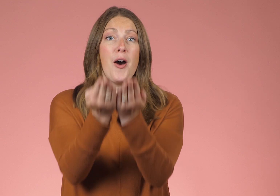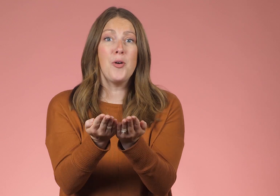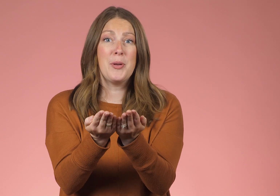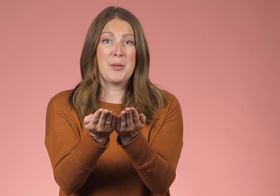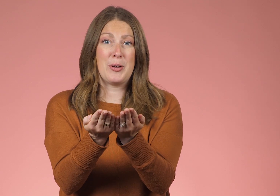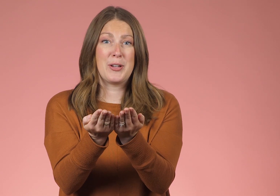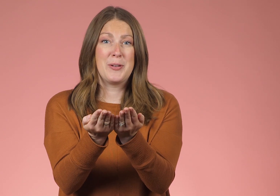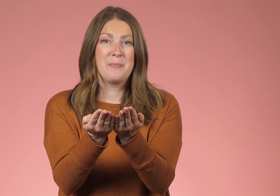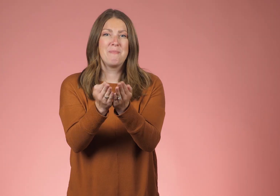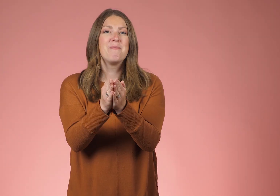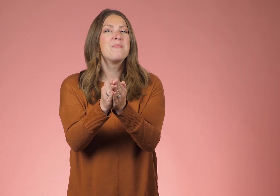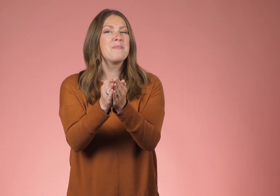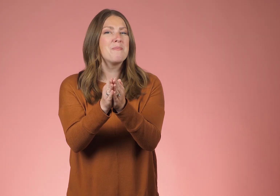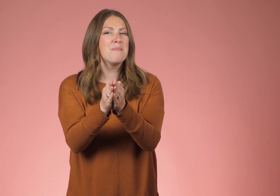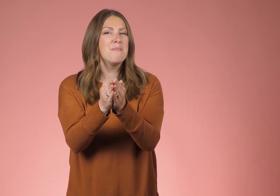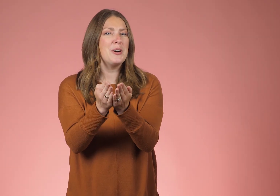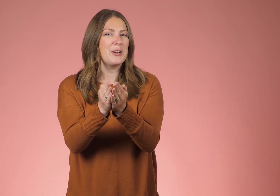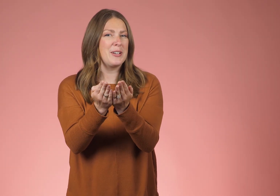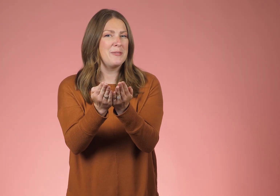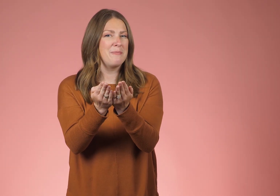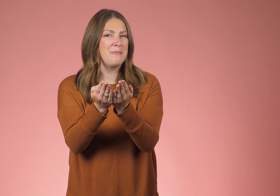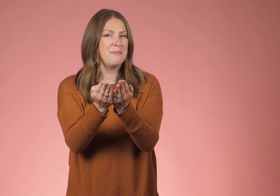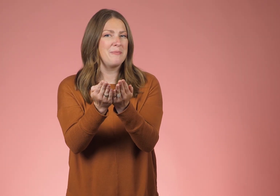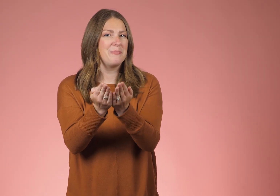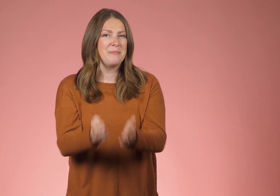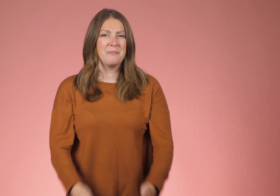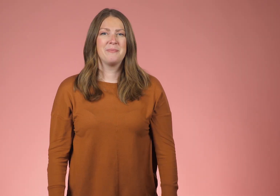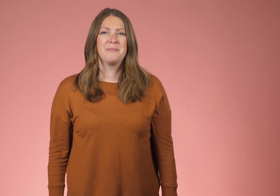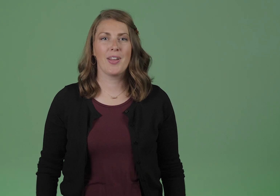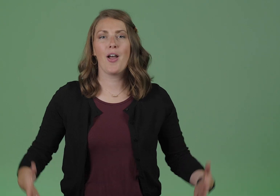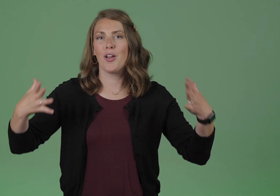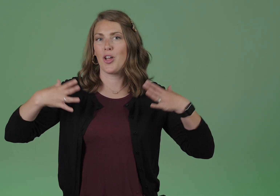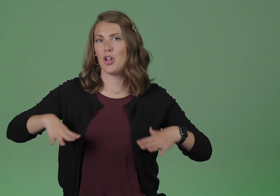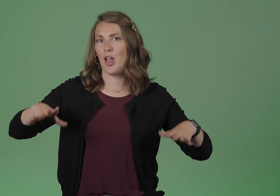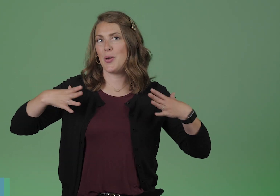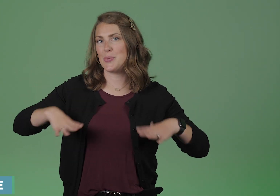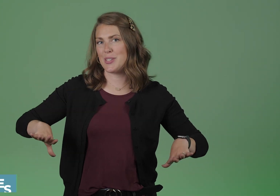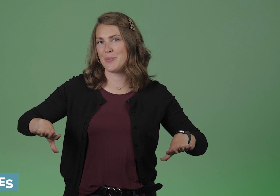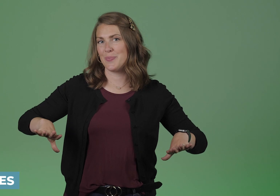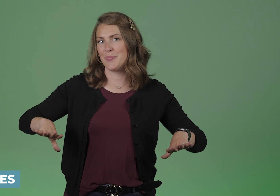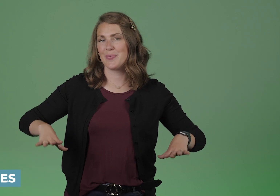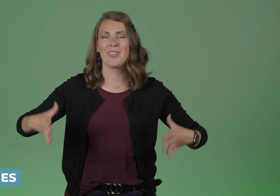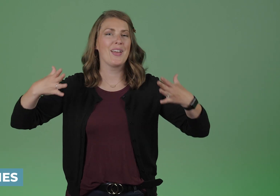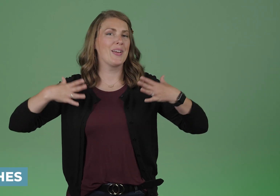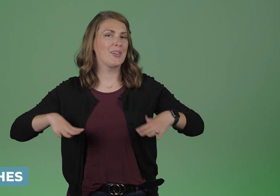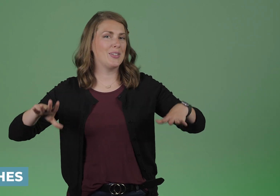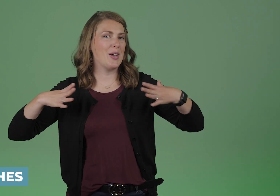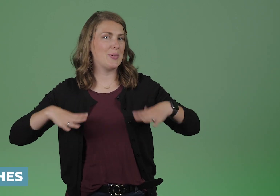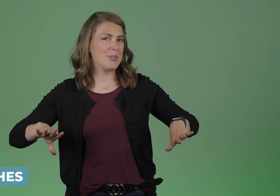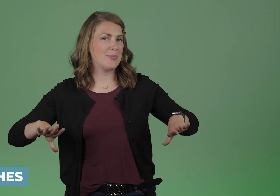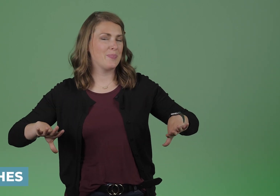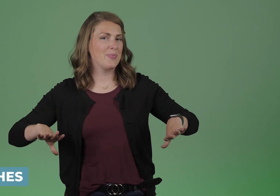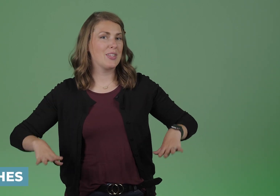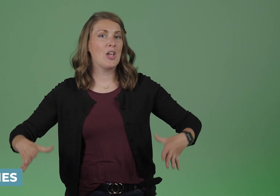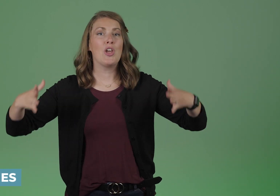Open the book. Book. Clothes.